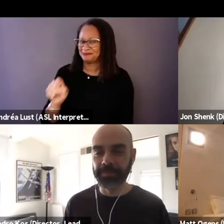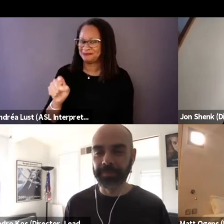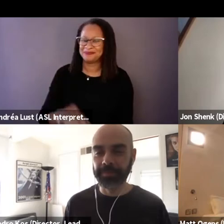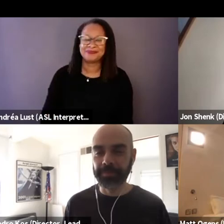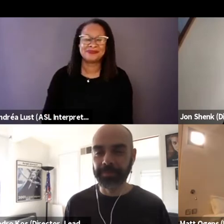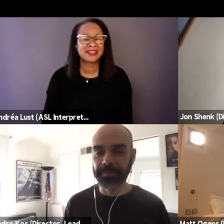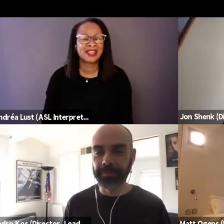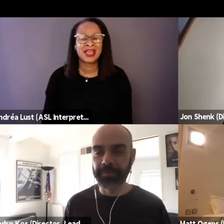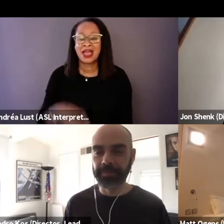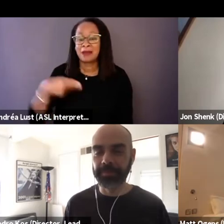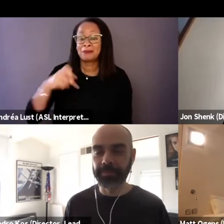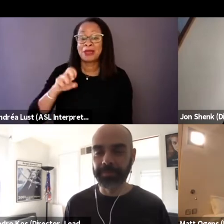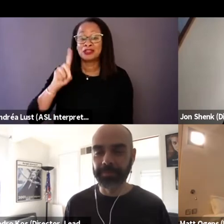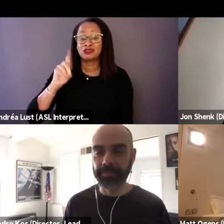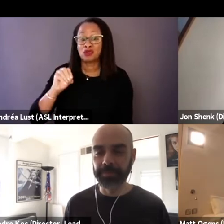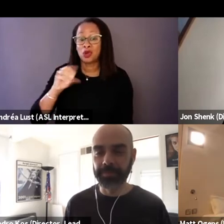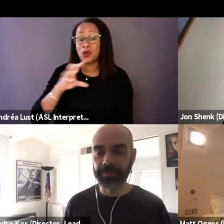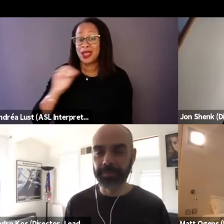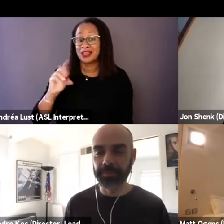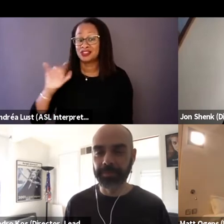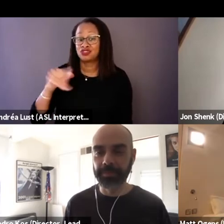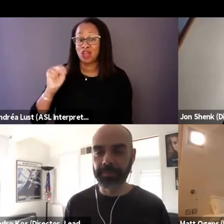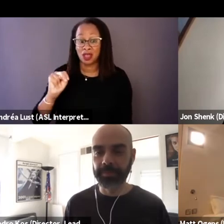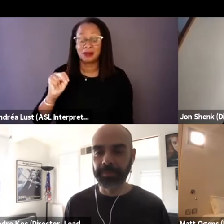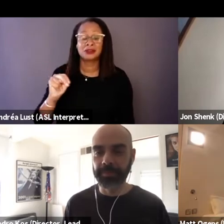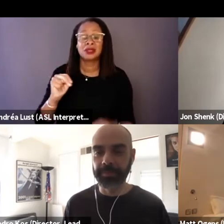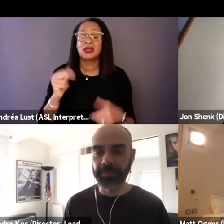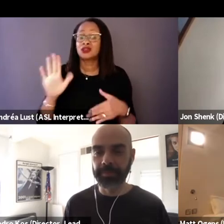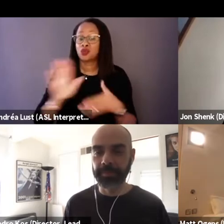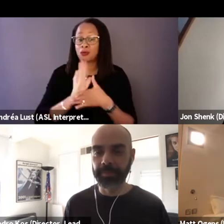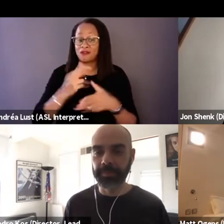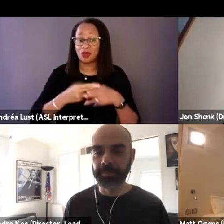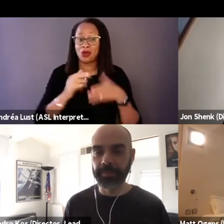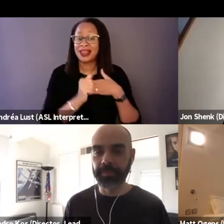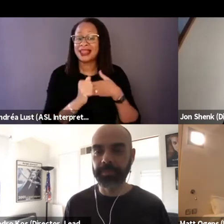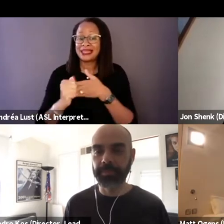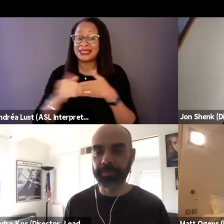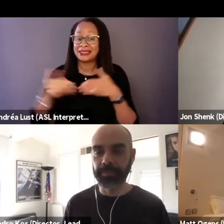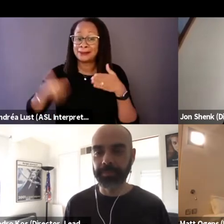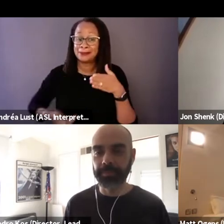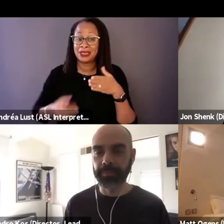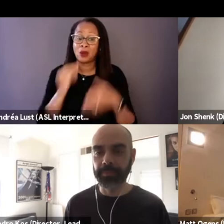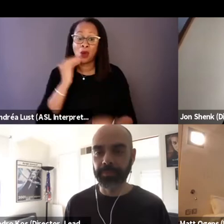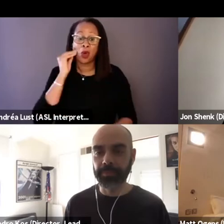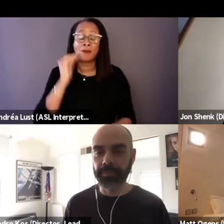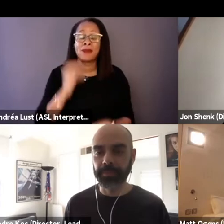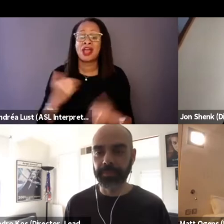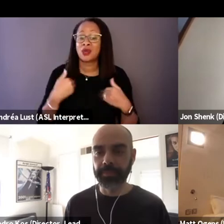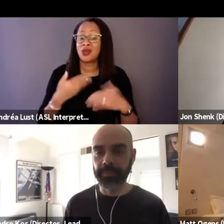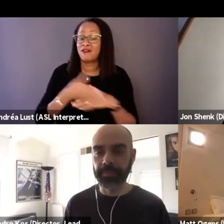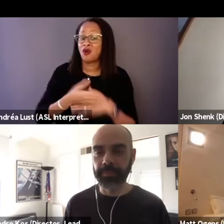Pedro and Jon in Lead Me Home. You have over two dozen subjects who tell their stories of homelessness.